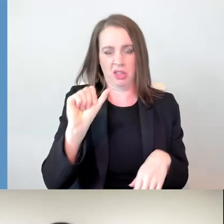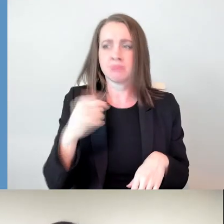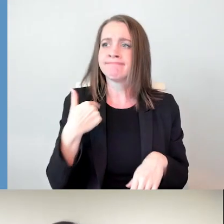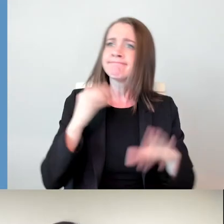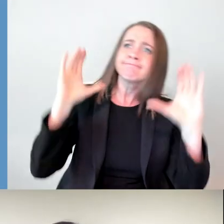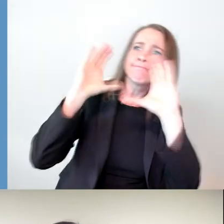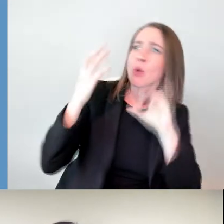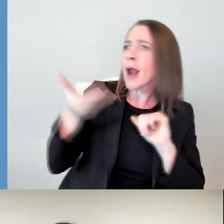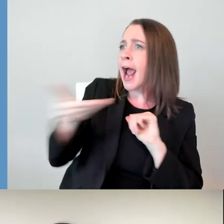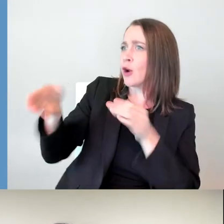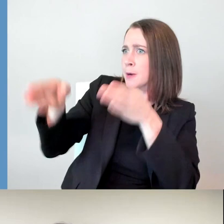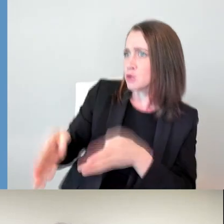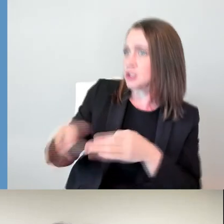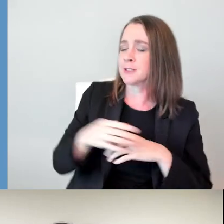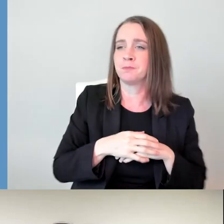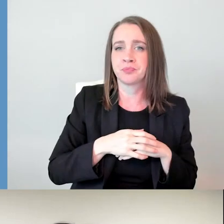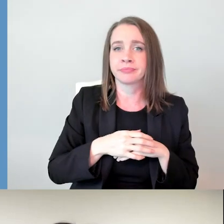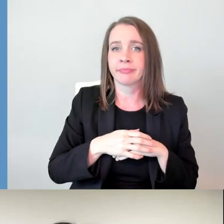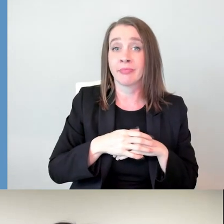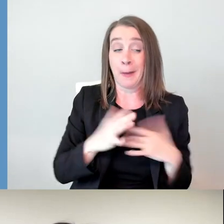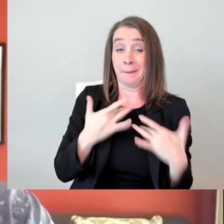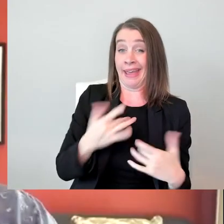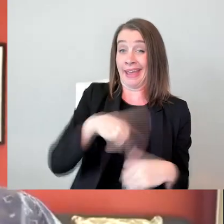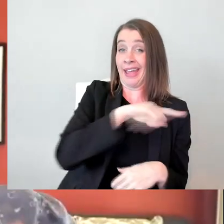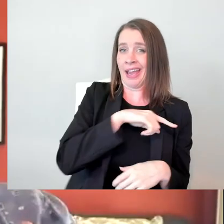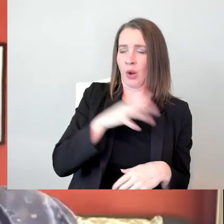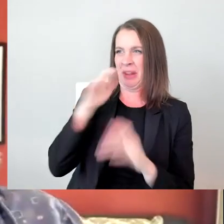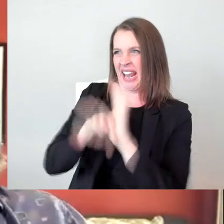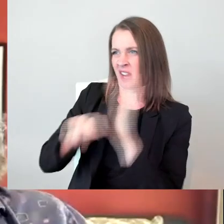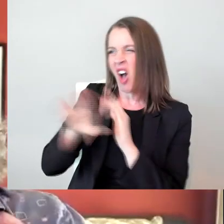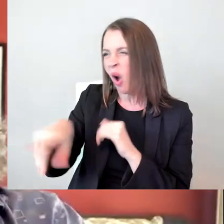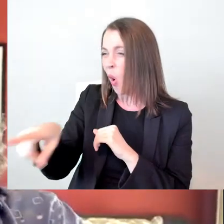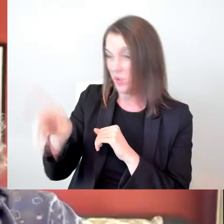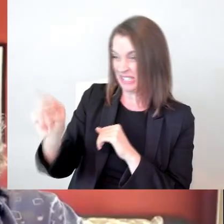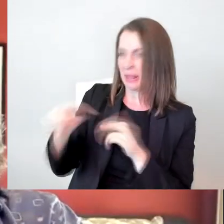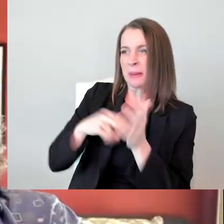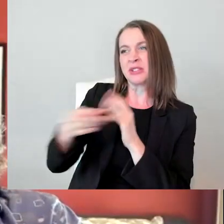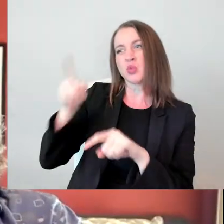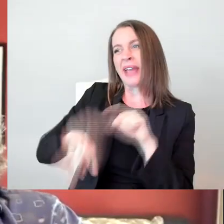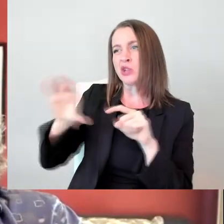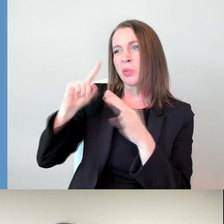I don't think I said that quite eloquently. But you get the point. And it's just-- it's a different attitude.